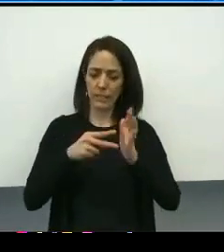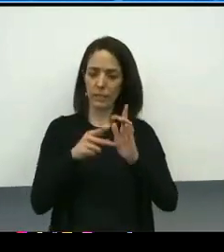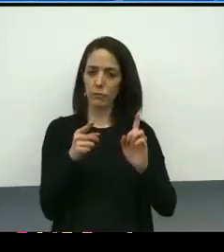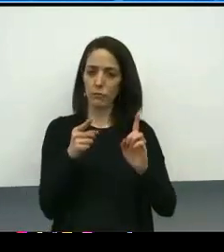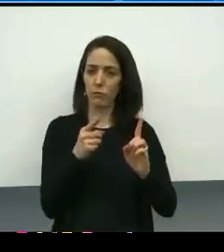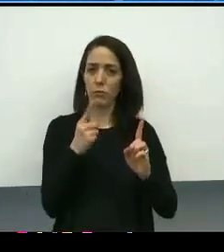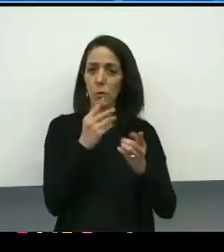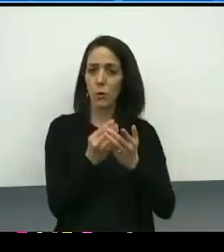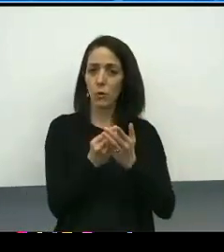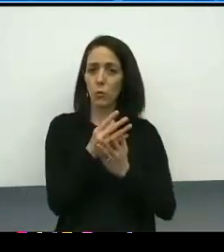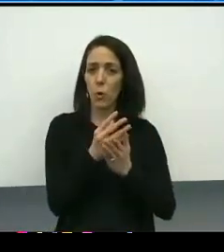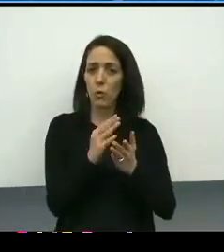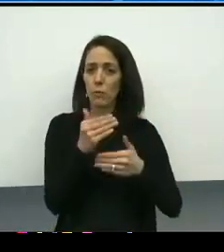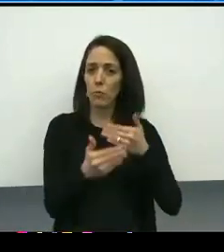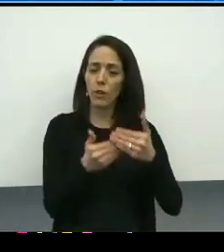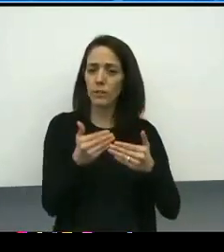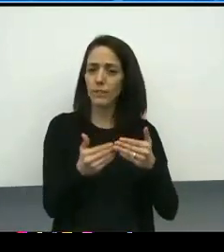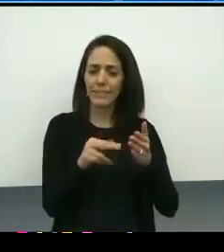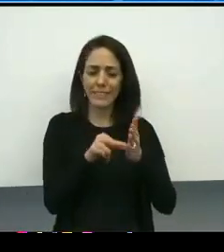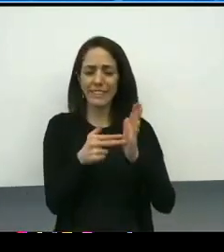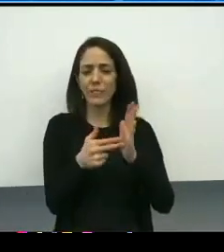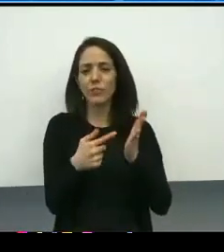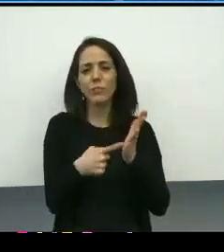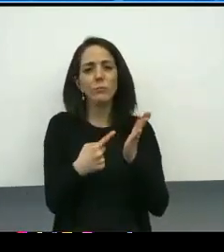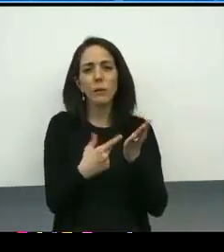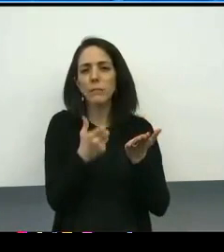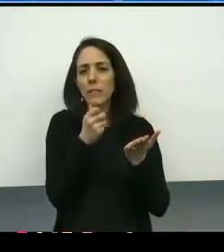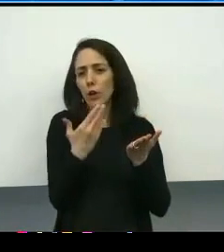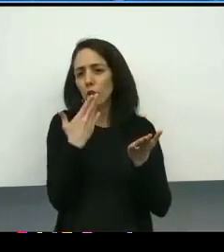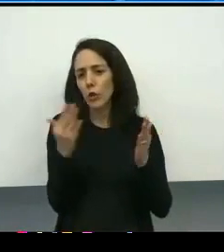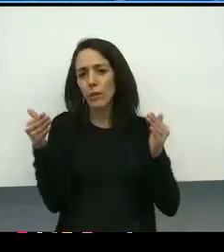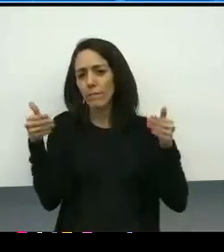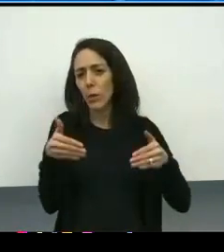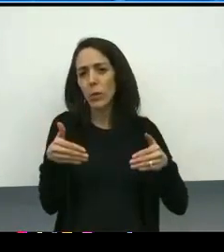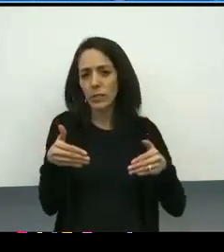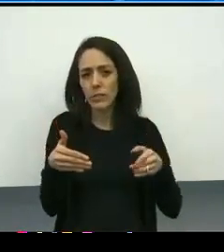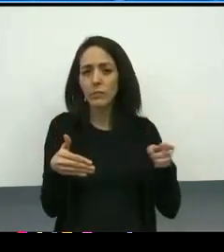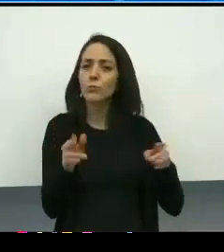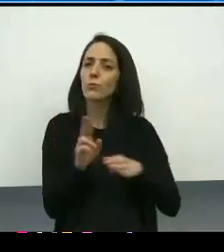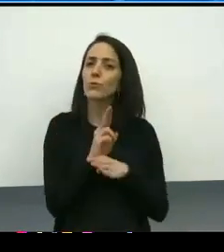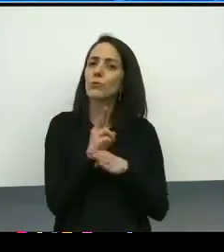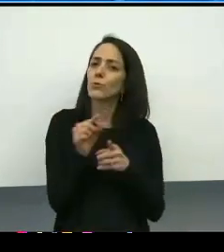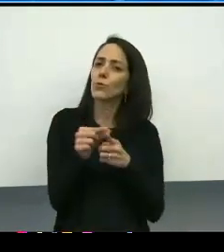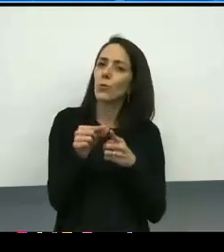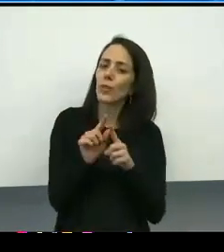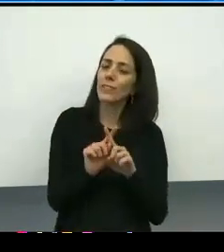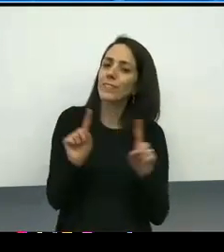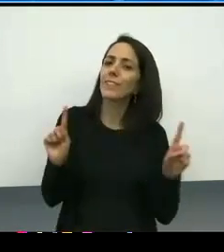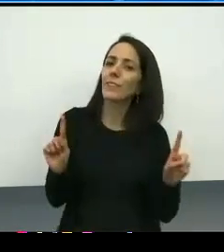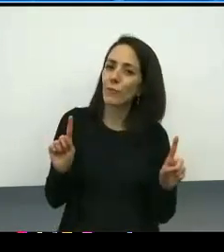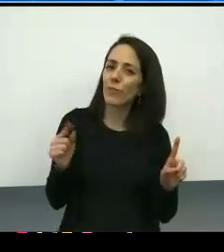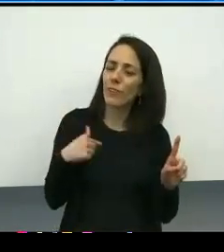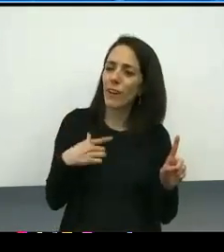is disruptive in some sense. And I think you used the word in a meeting that we had with the co-chairs a few days ago,